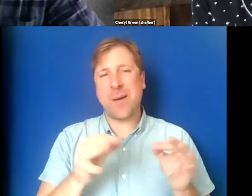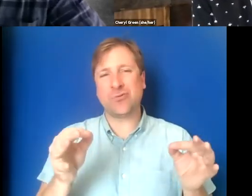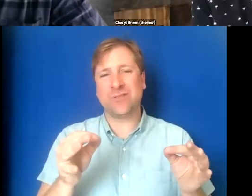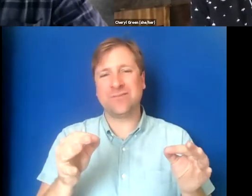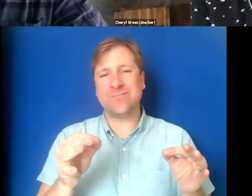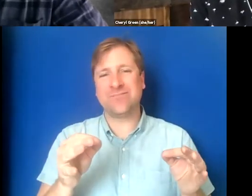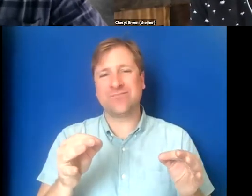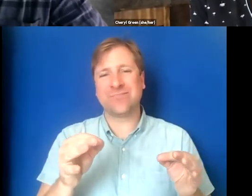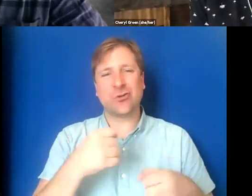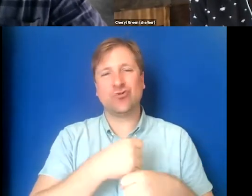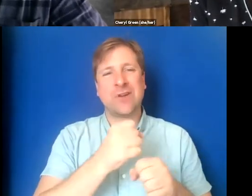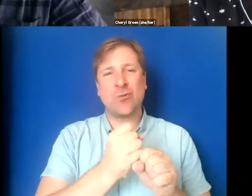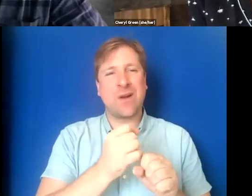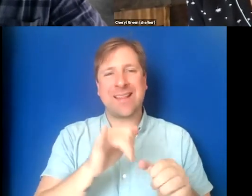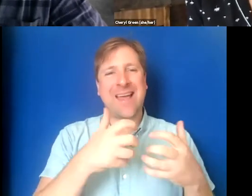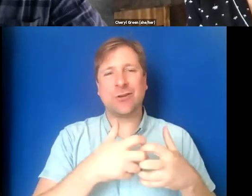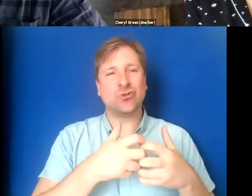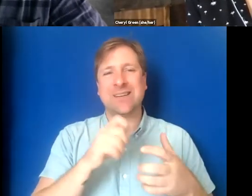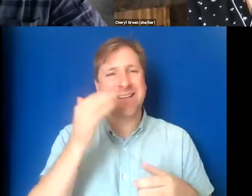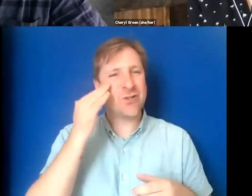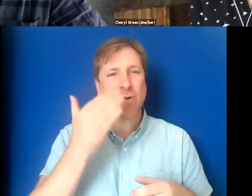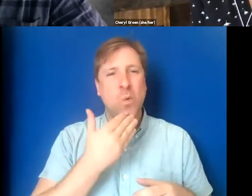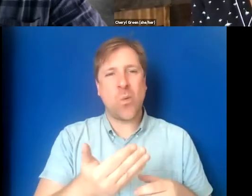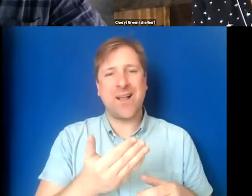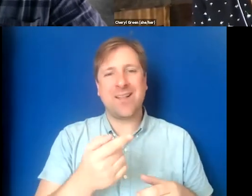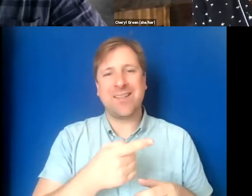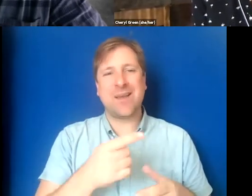generating engine doesn't know very well, they're going to be a mess.